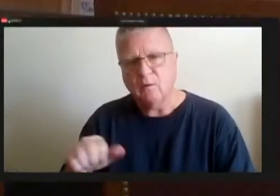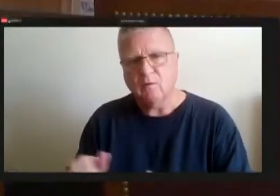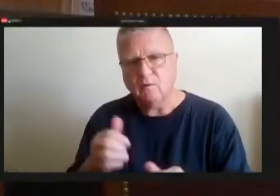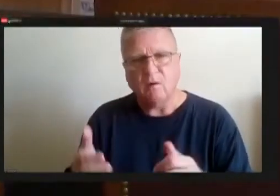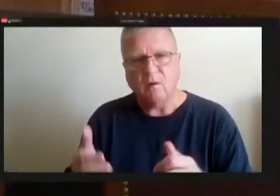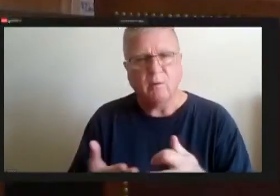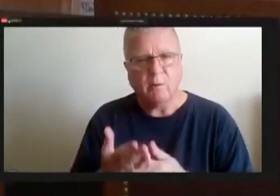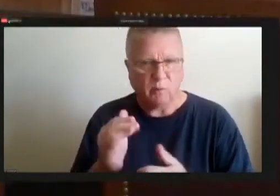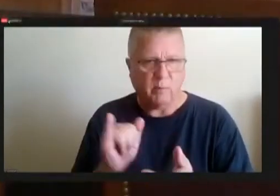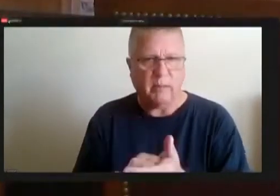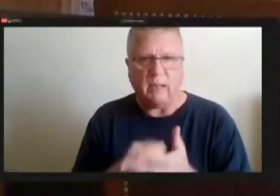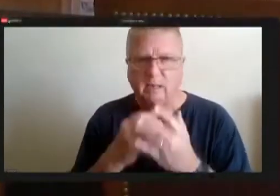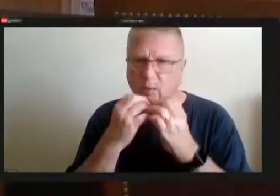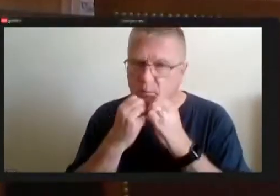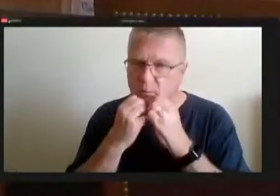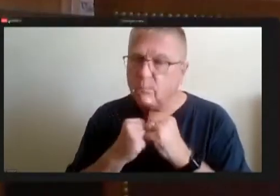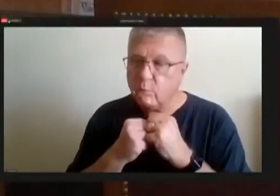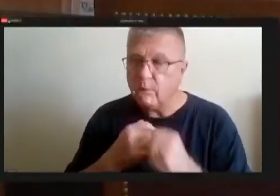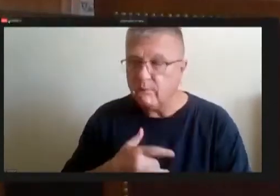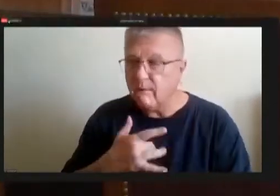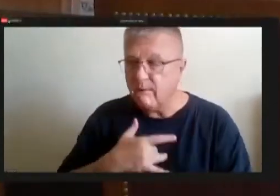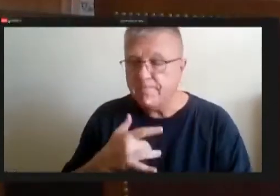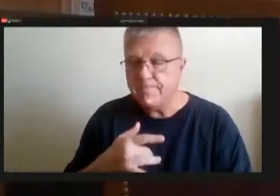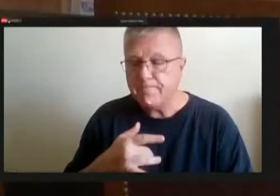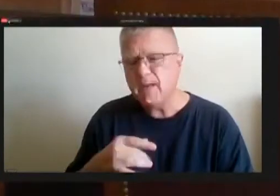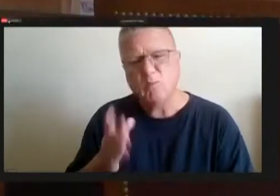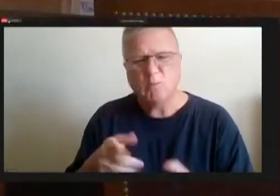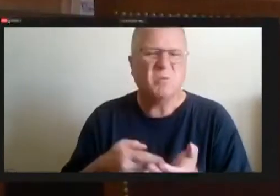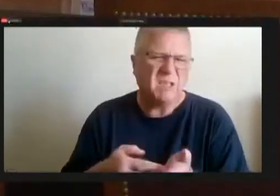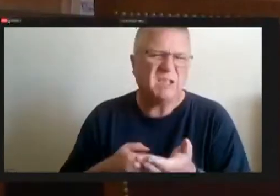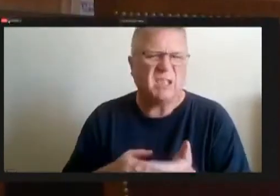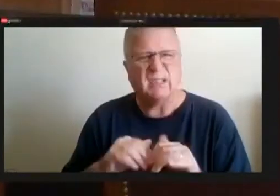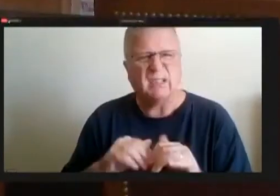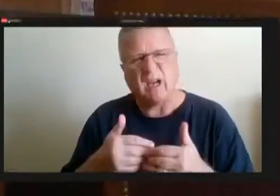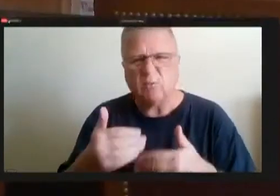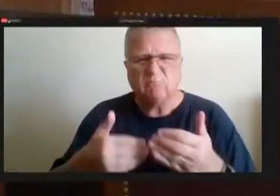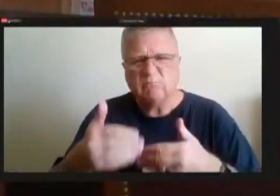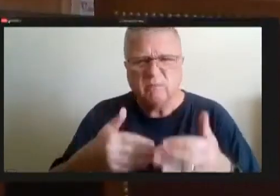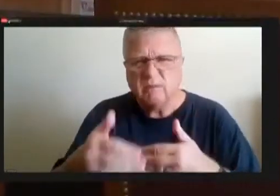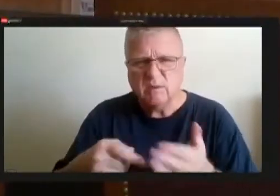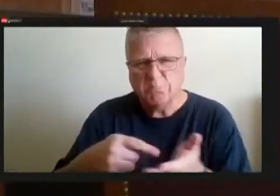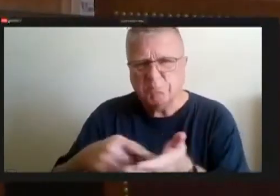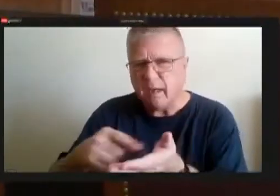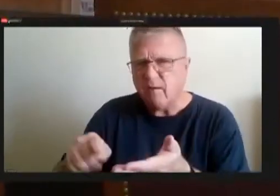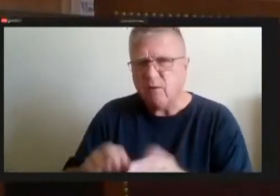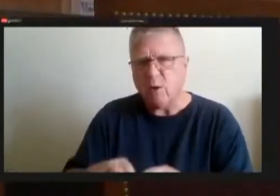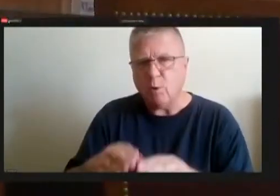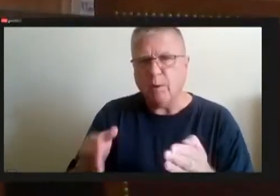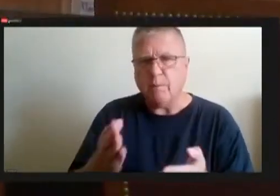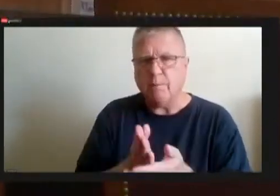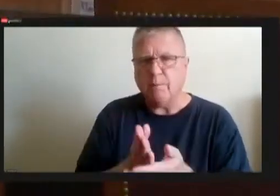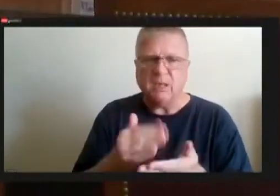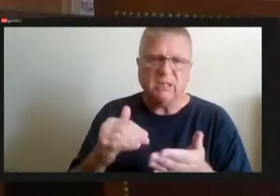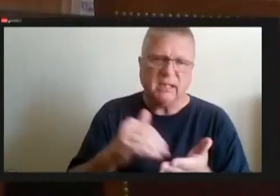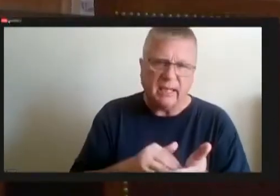important I felt, and we'll discuss, you know, how we got a pain for that whether we open the budget again for it. We'll talk about that I guess but.